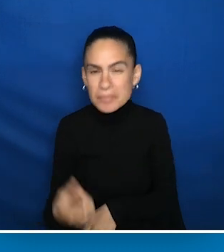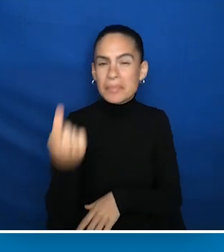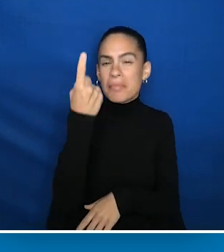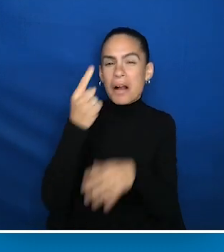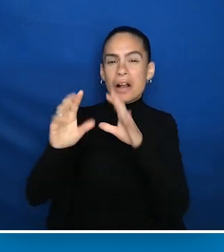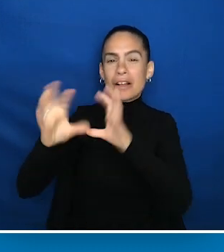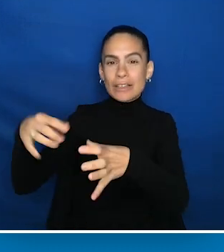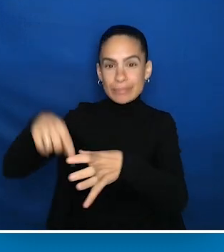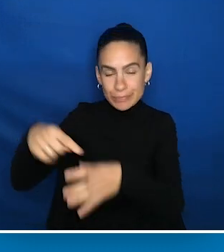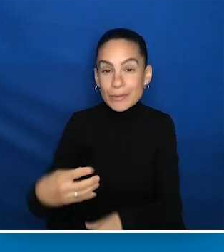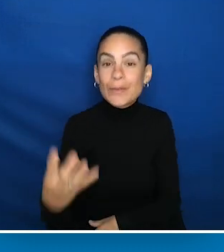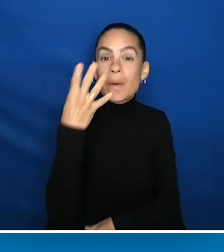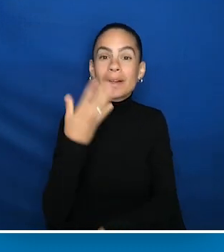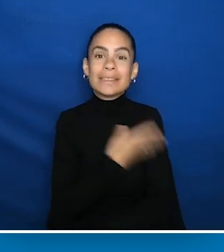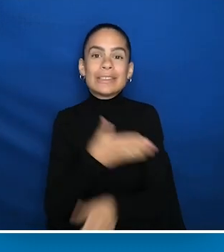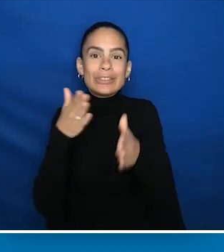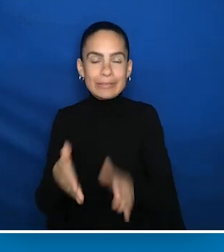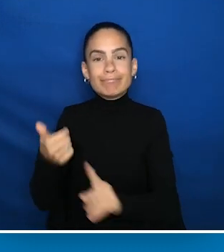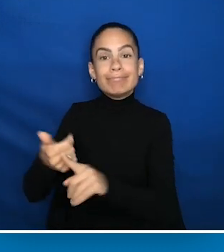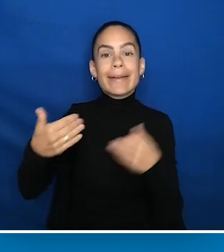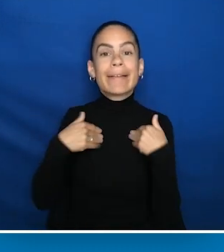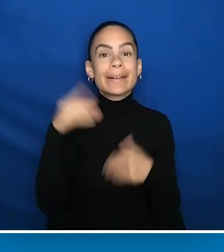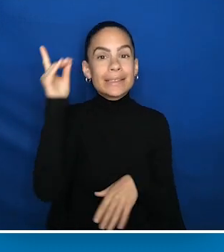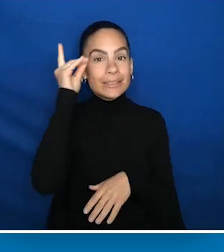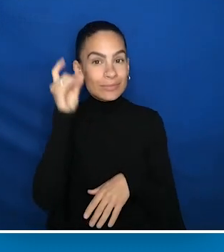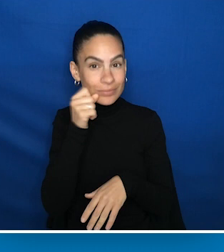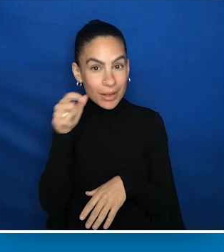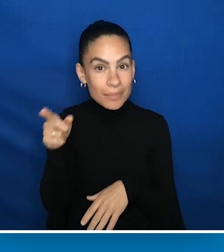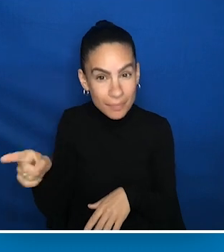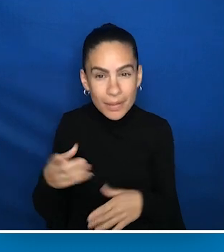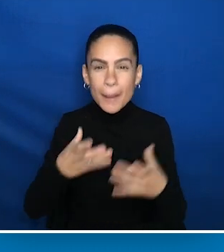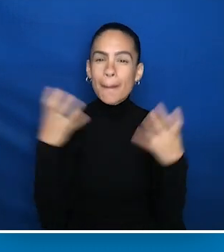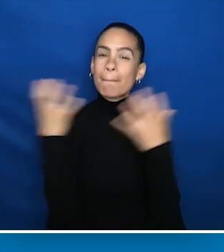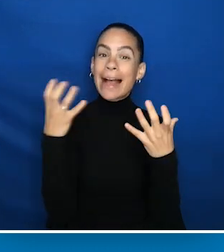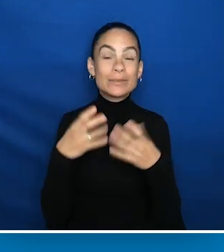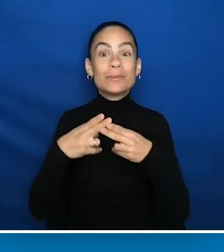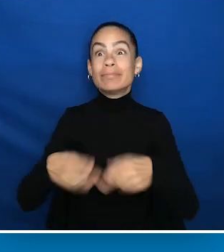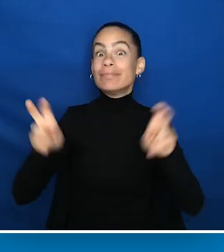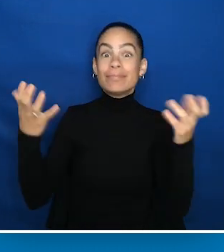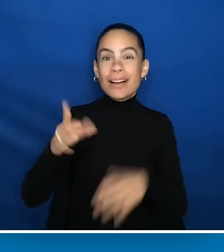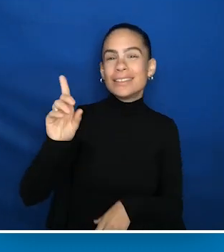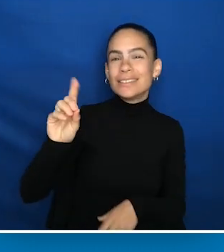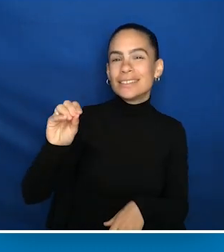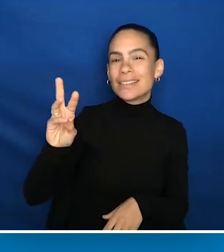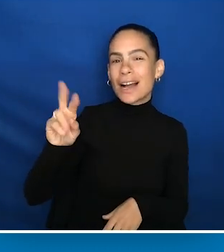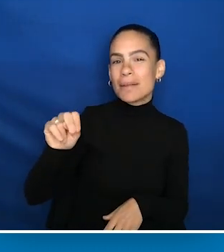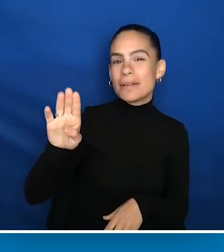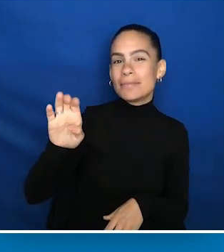called The Downbeats, and they're four singers with Down's Syndrome. And I mean, these guys are amazing and their lead singer is Laura Mullin.